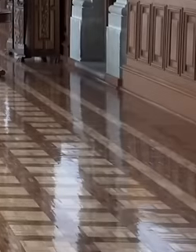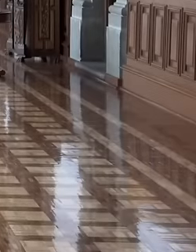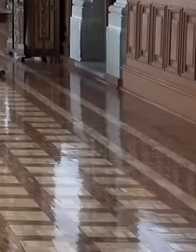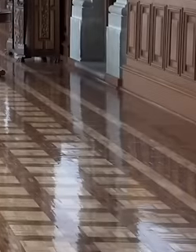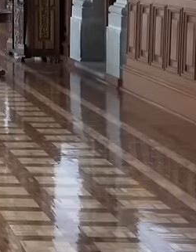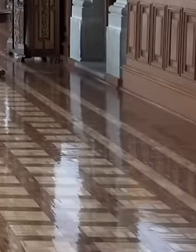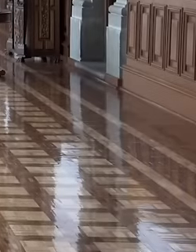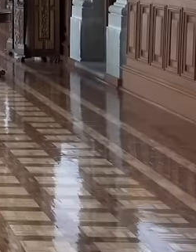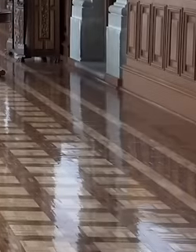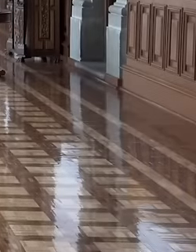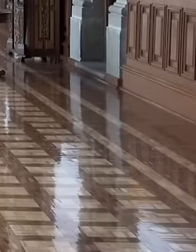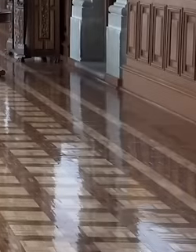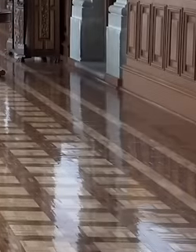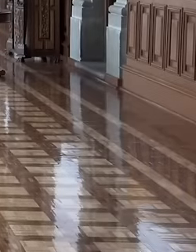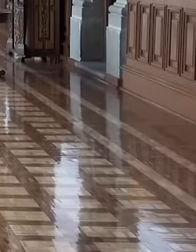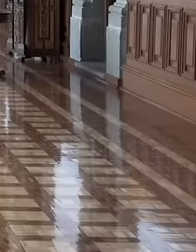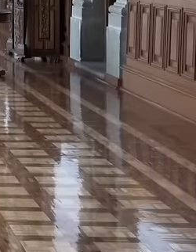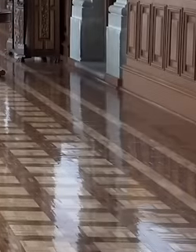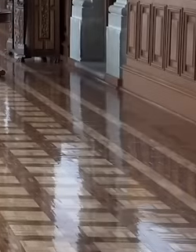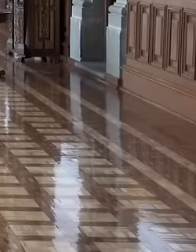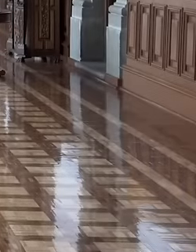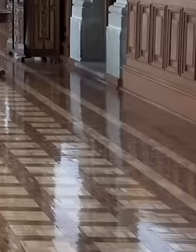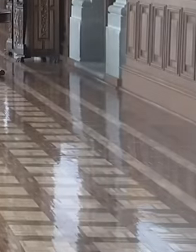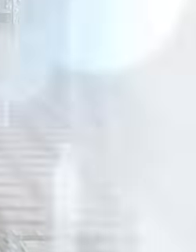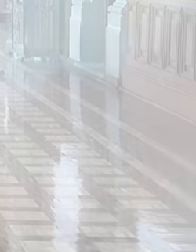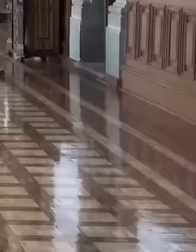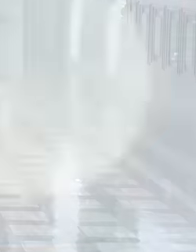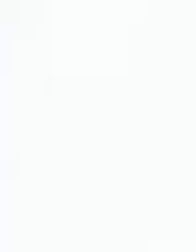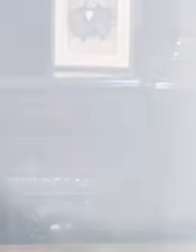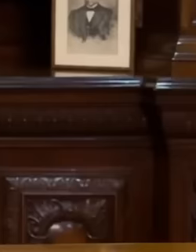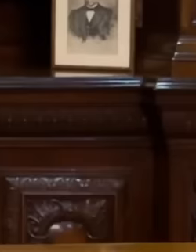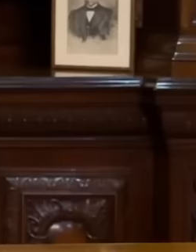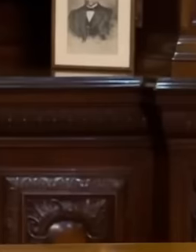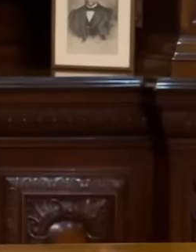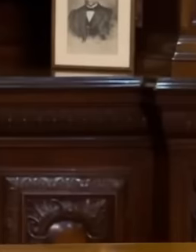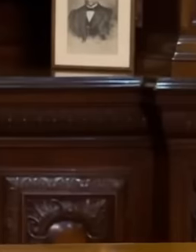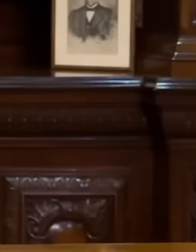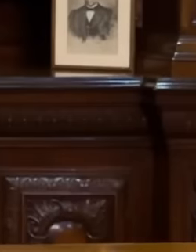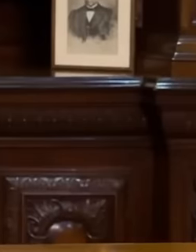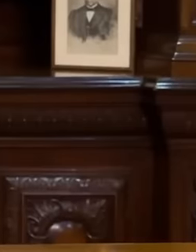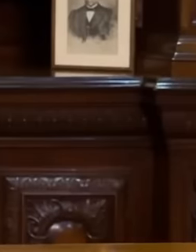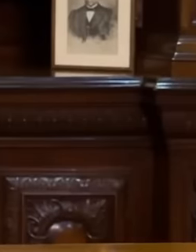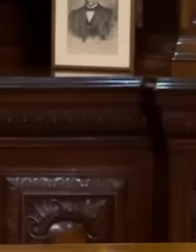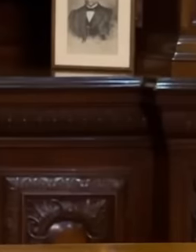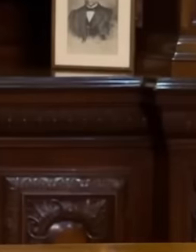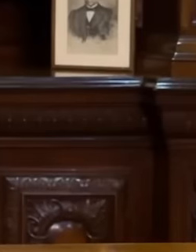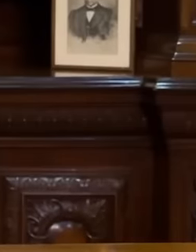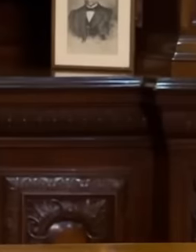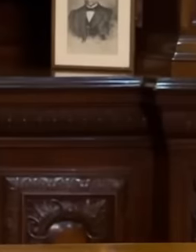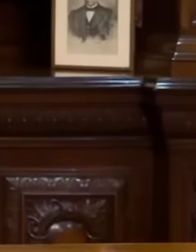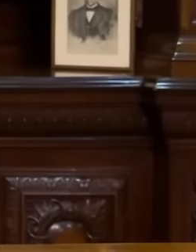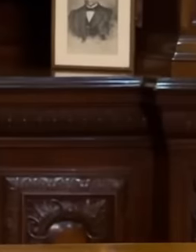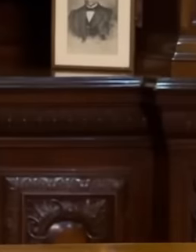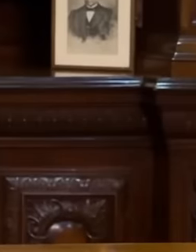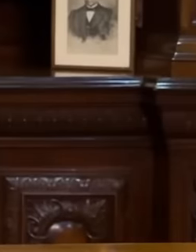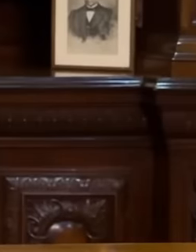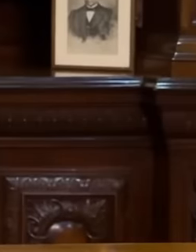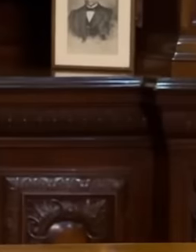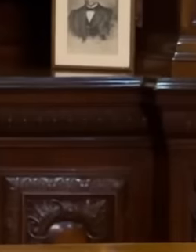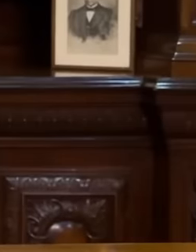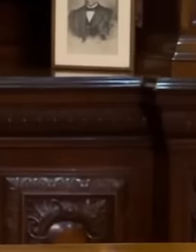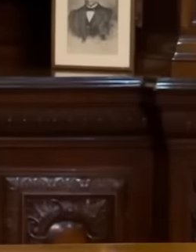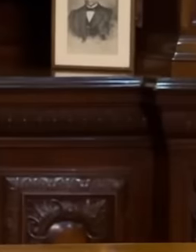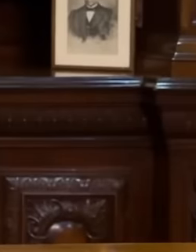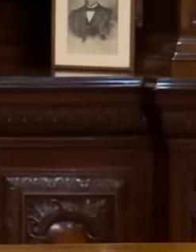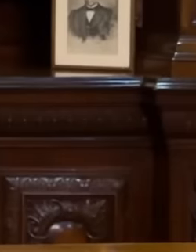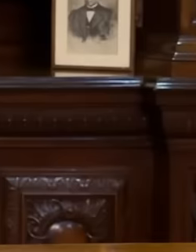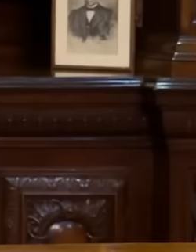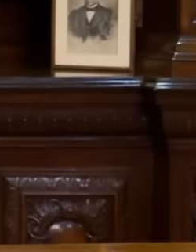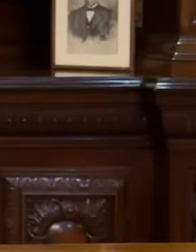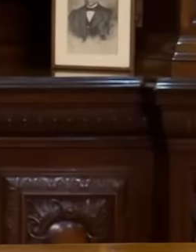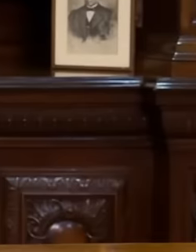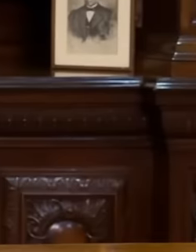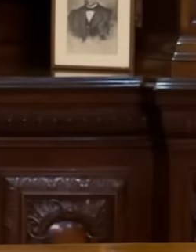Obrador had made in this regard. The President of Mexico has the area under surveillance and today at the